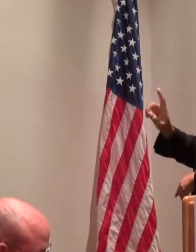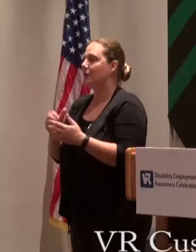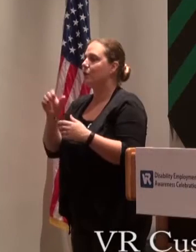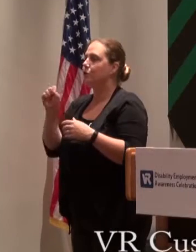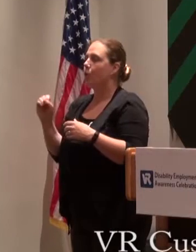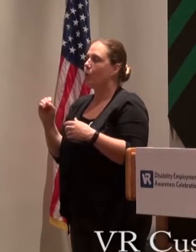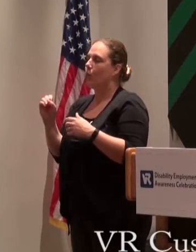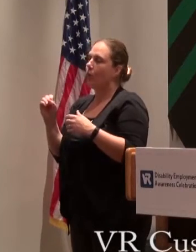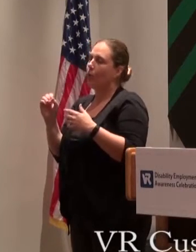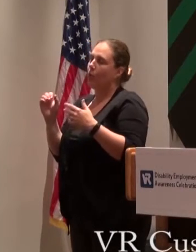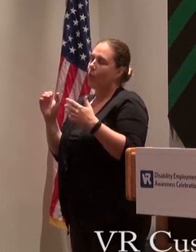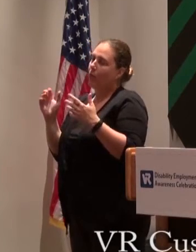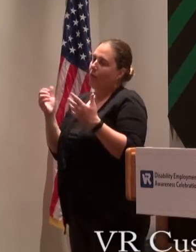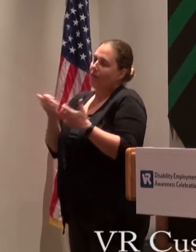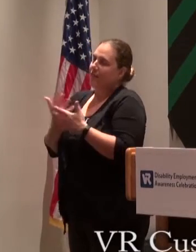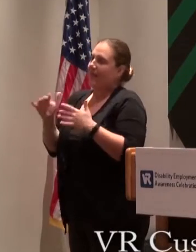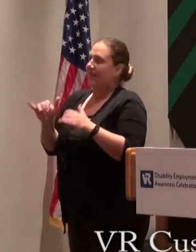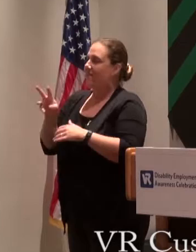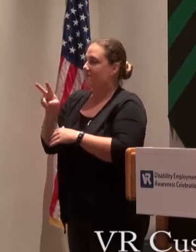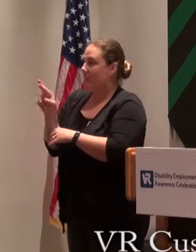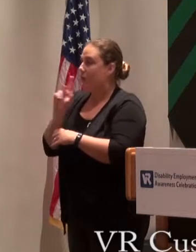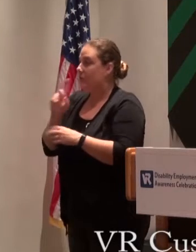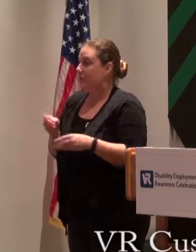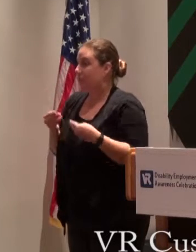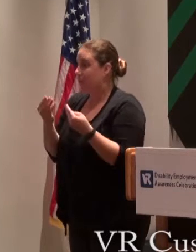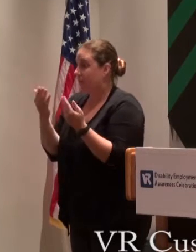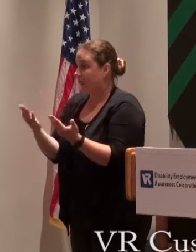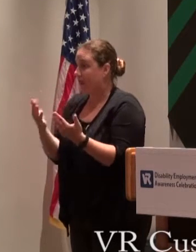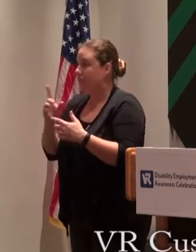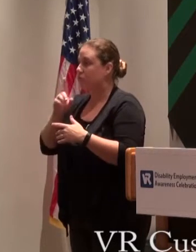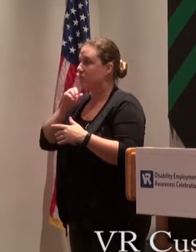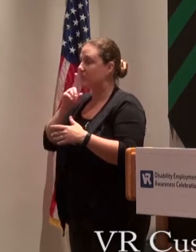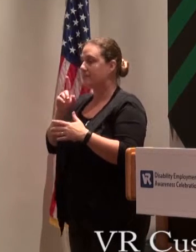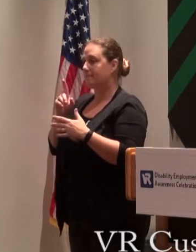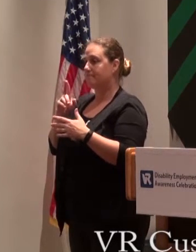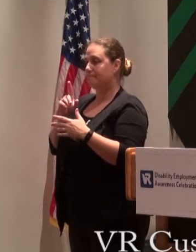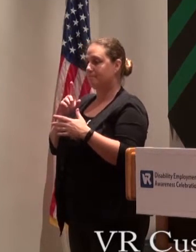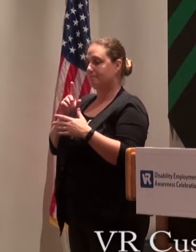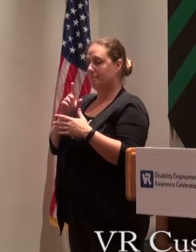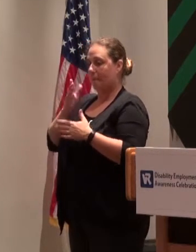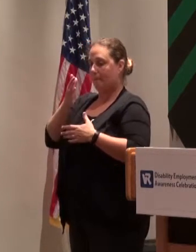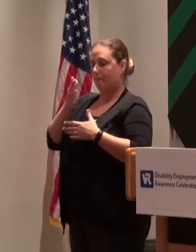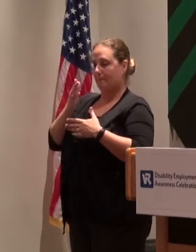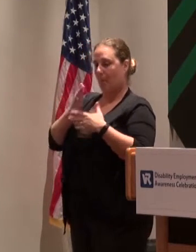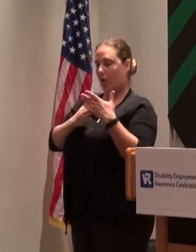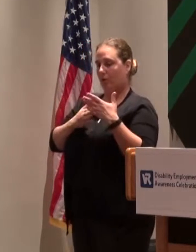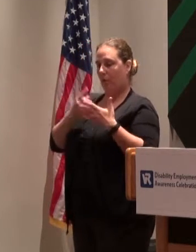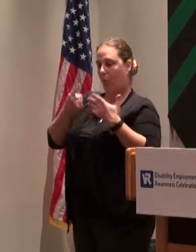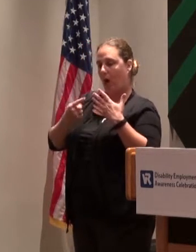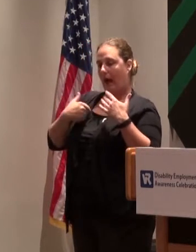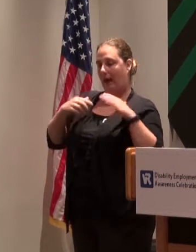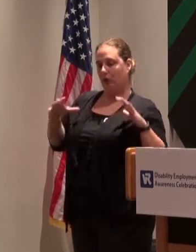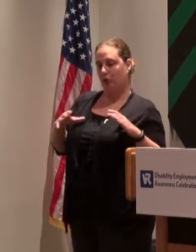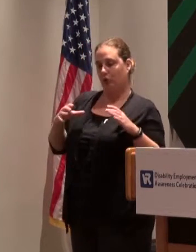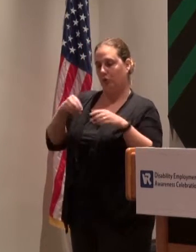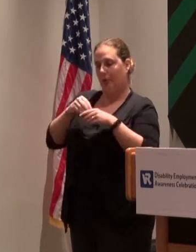Everything that Voc Rehab has provided has been a part of what I've done both professionally and personally.